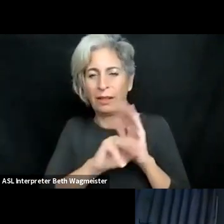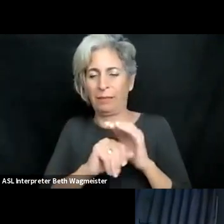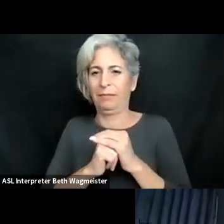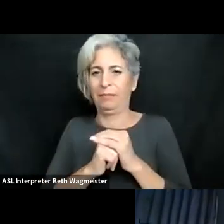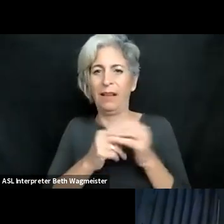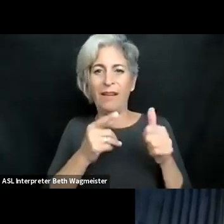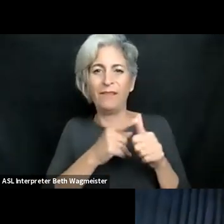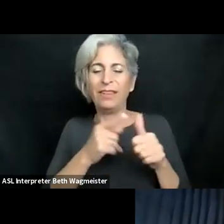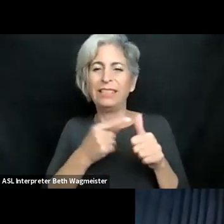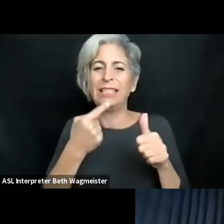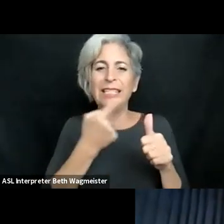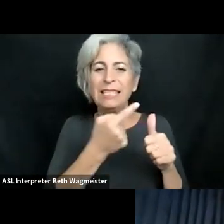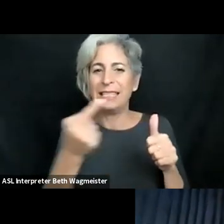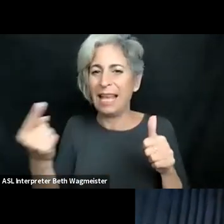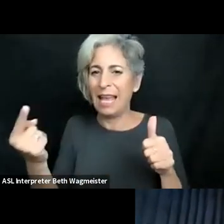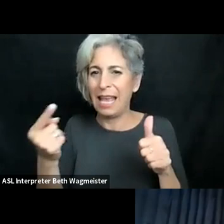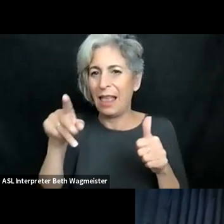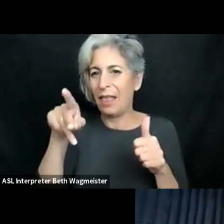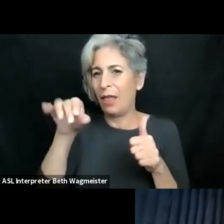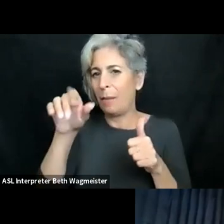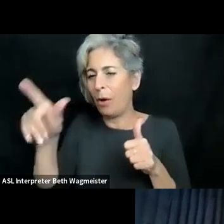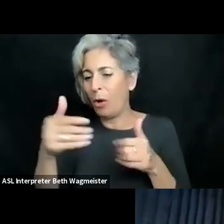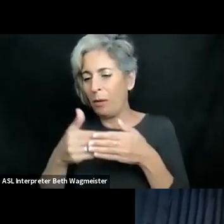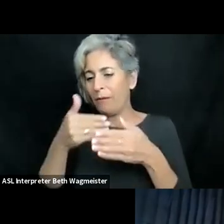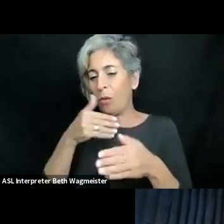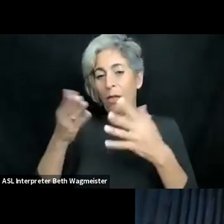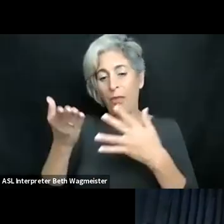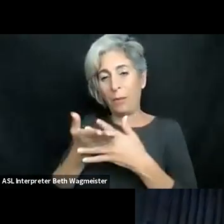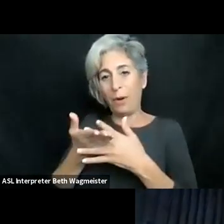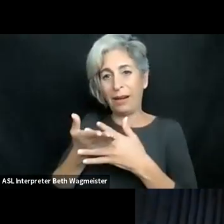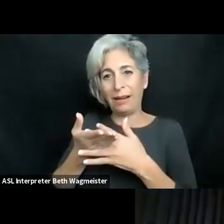Mainstreaming Accessibility Principles and Knowledge in Curricula.